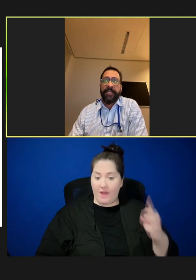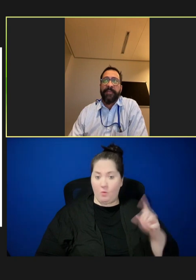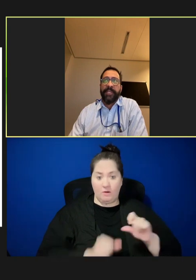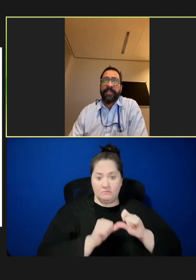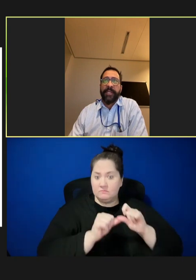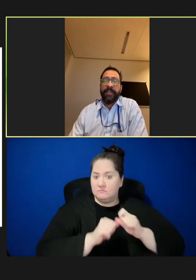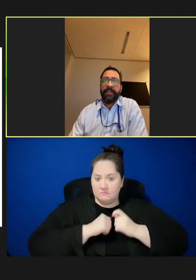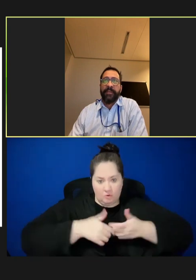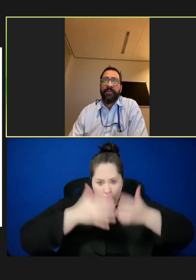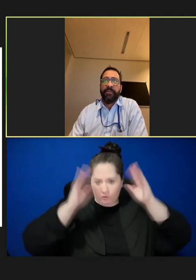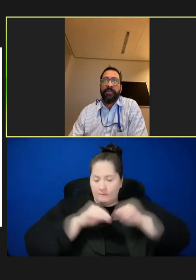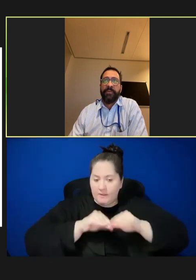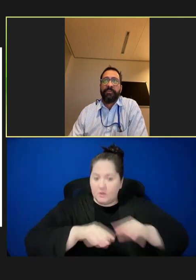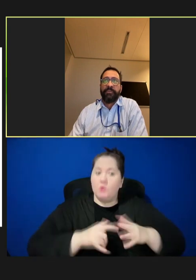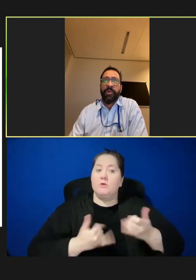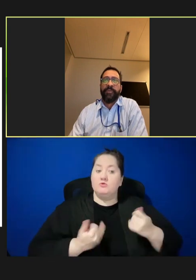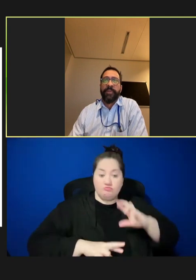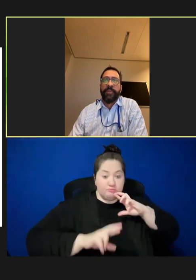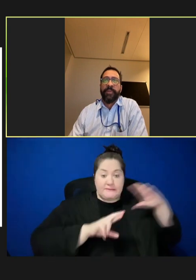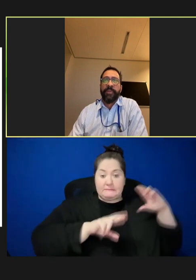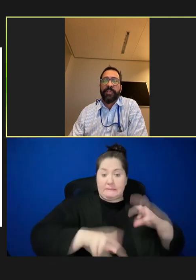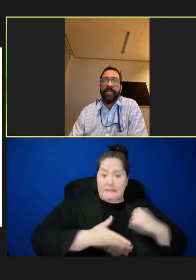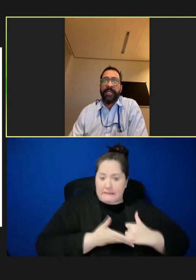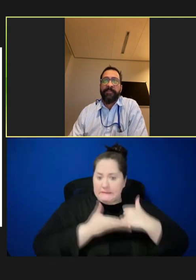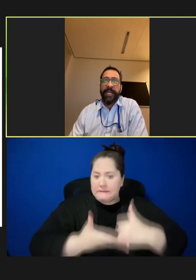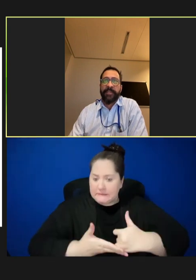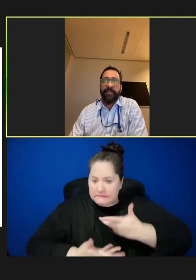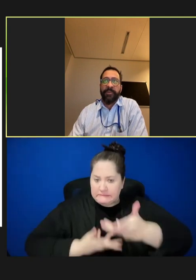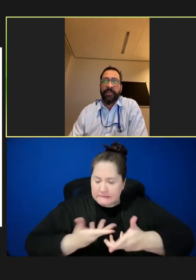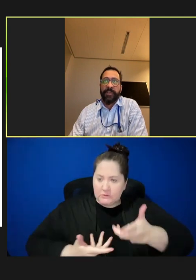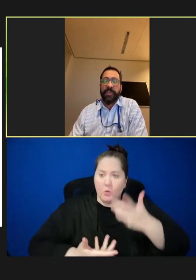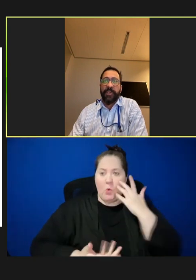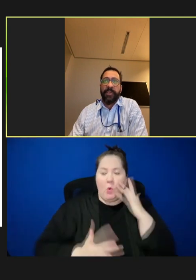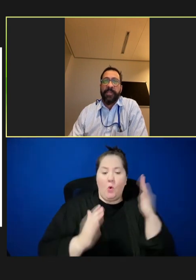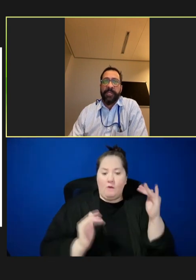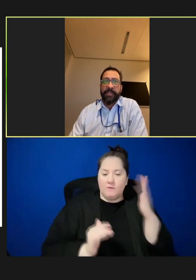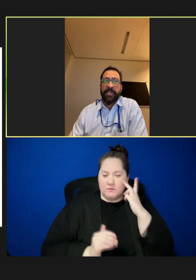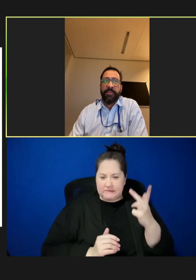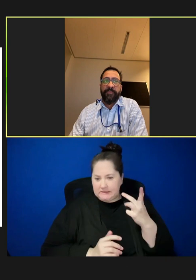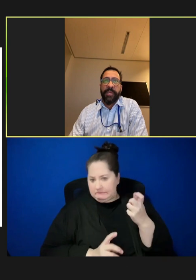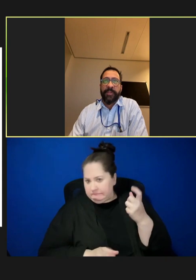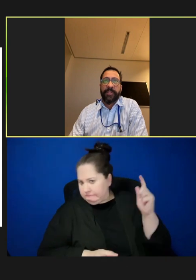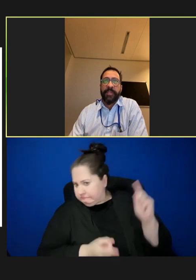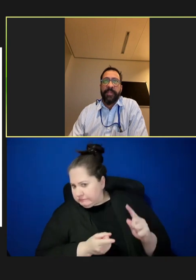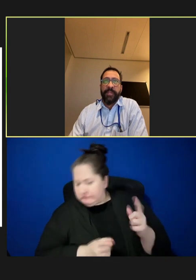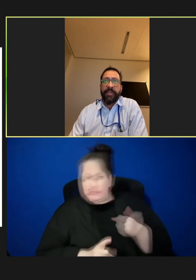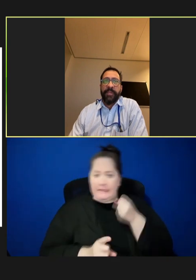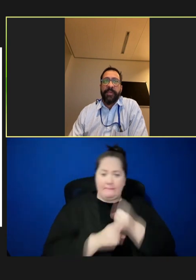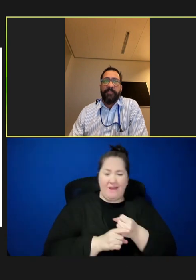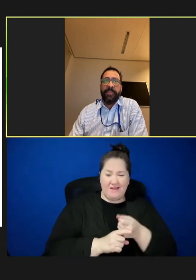activities. And I think hopefully, we'll see the impact of those in the next couple of months.